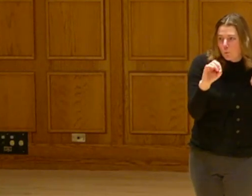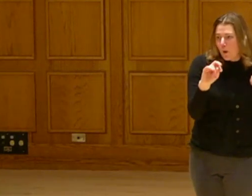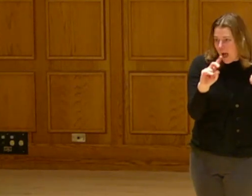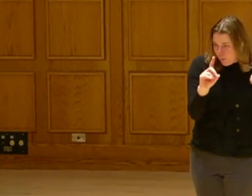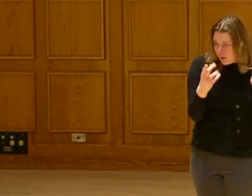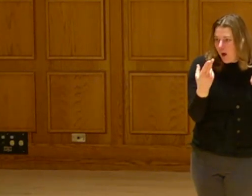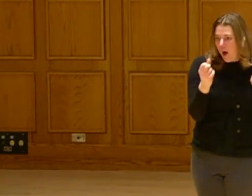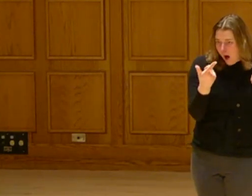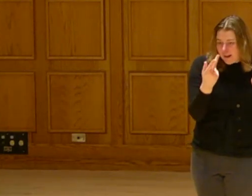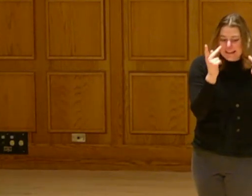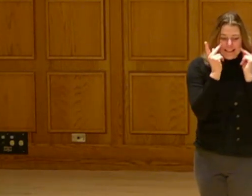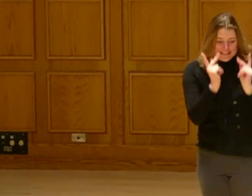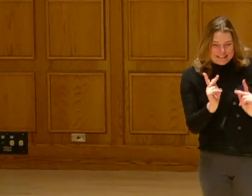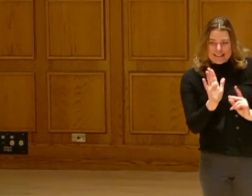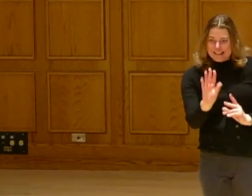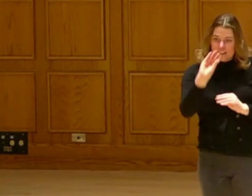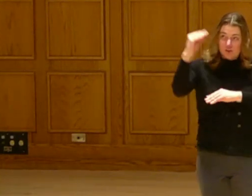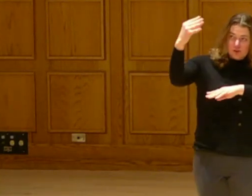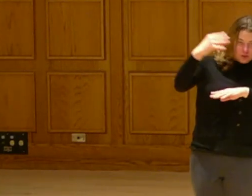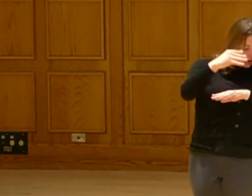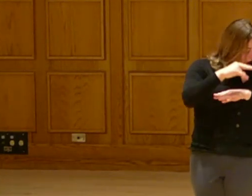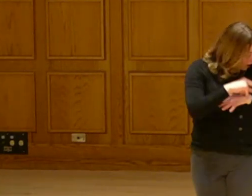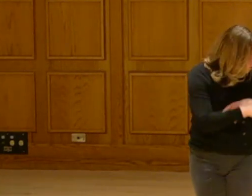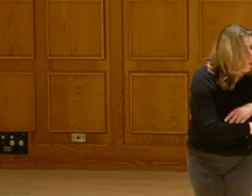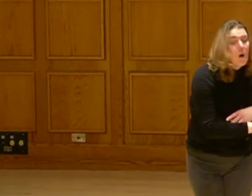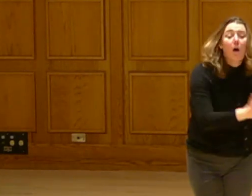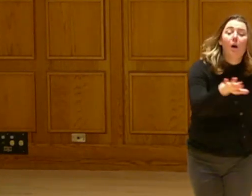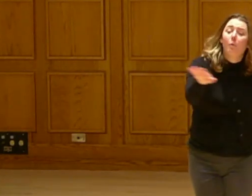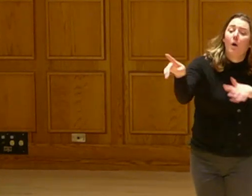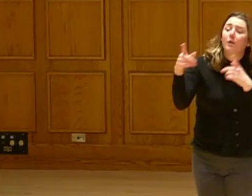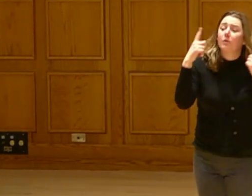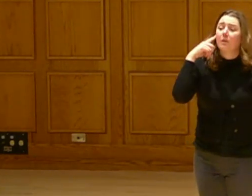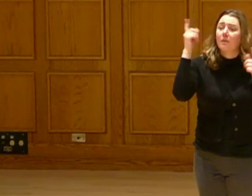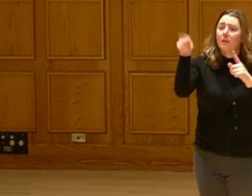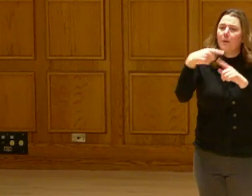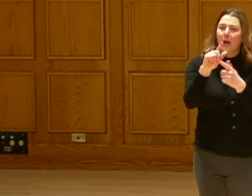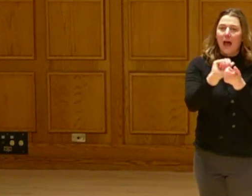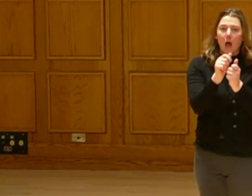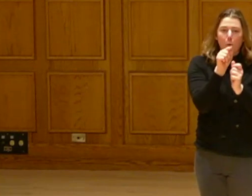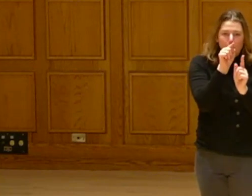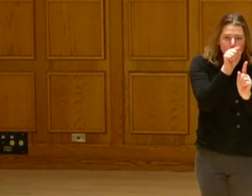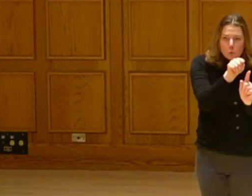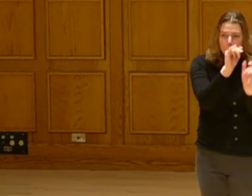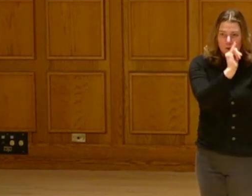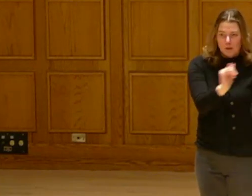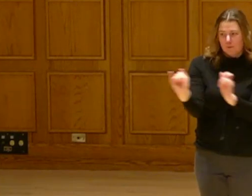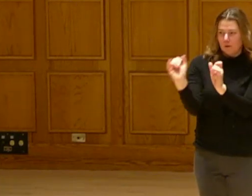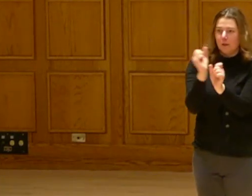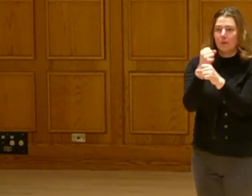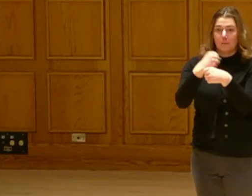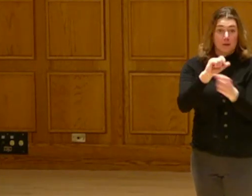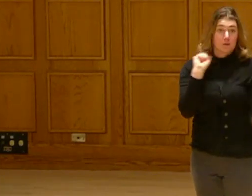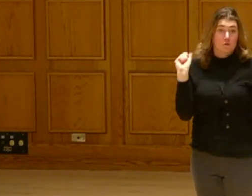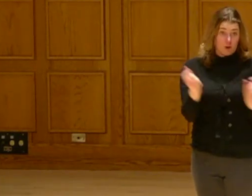What I'm asking of all of you today is to think about how you can make a change.